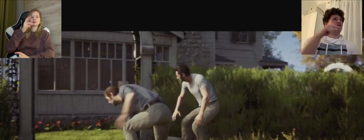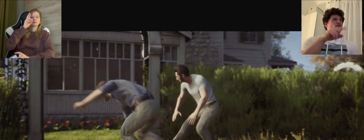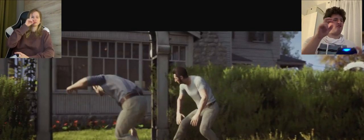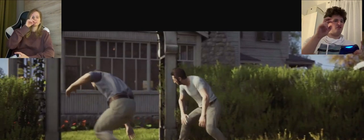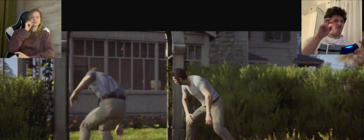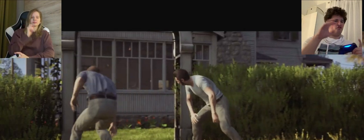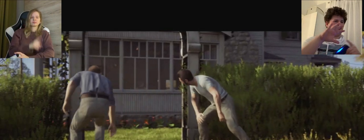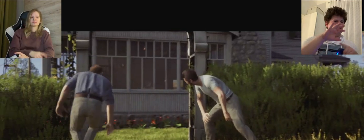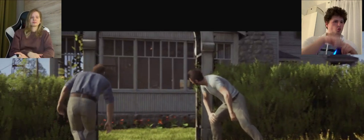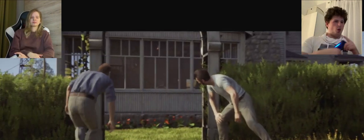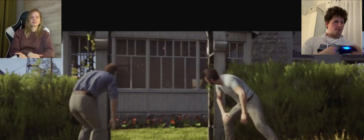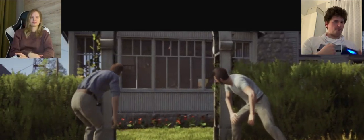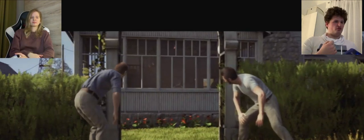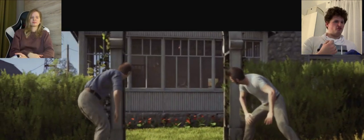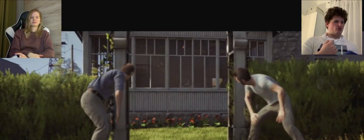A: Let's kidnap old folks?